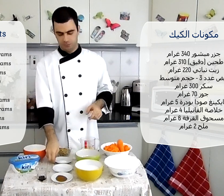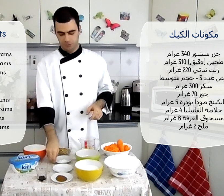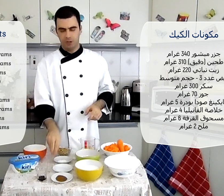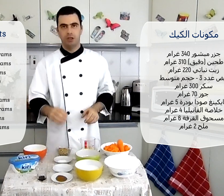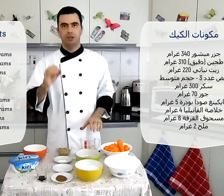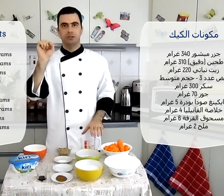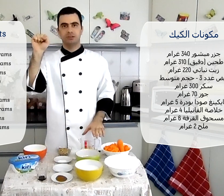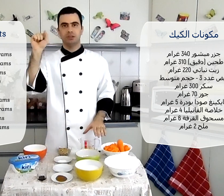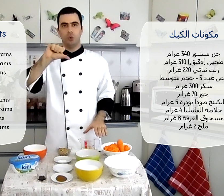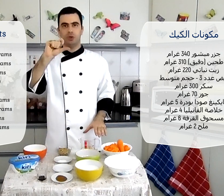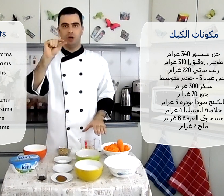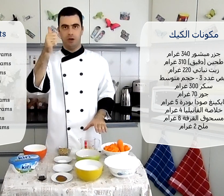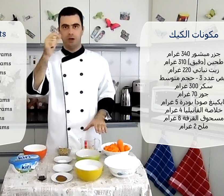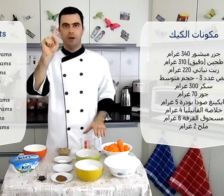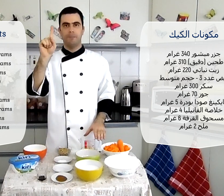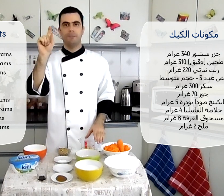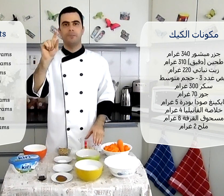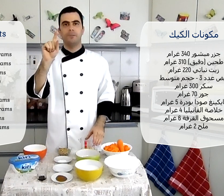Baking Soda power بودرة بايكينغ صودا